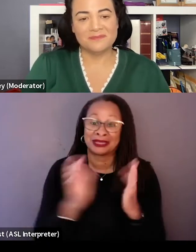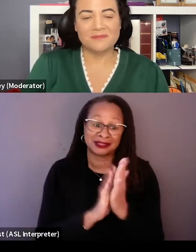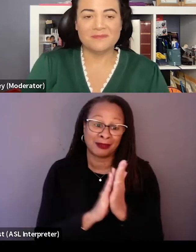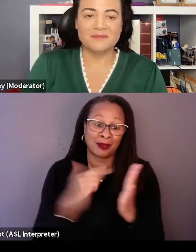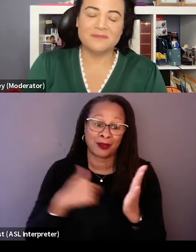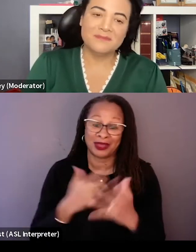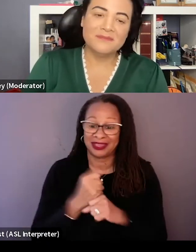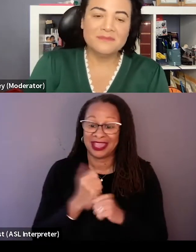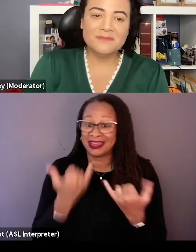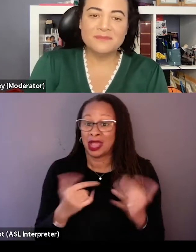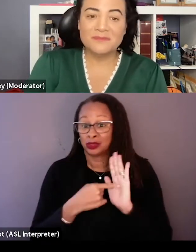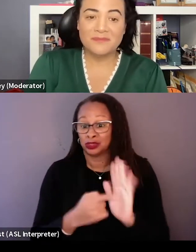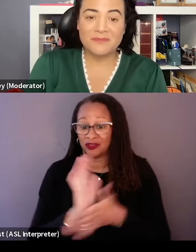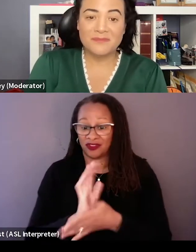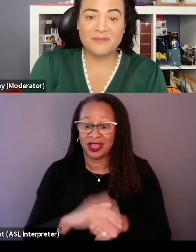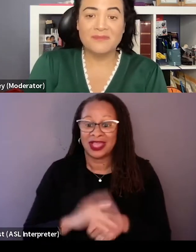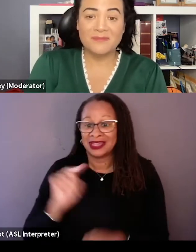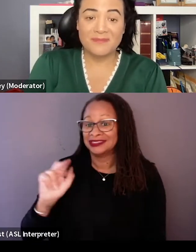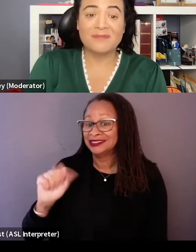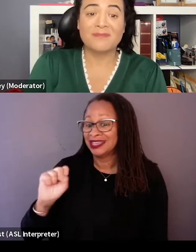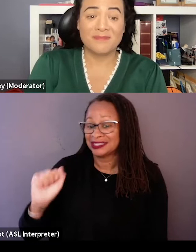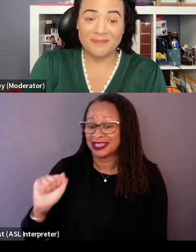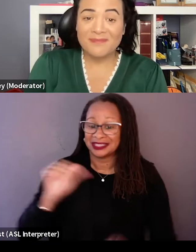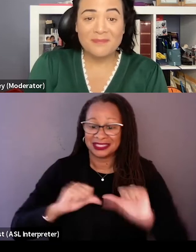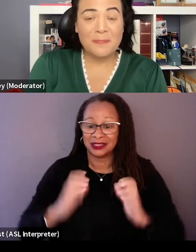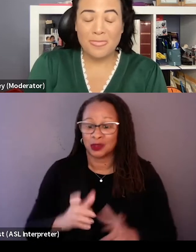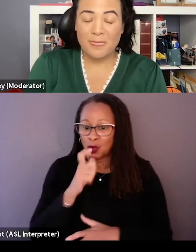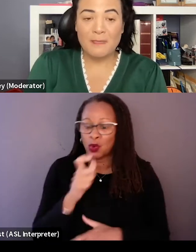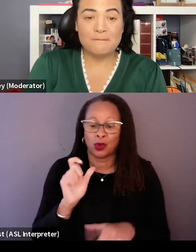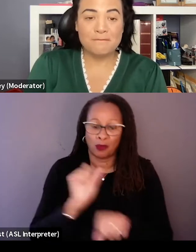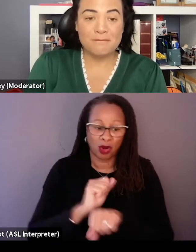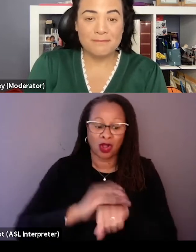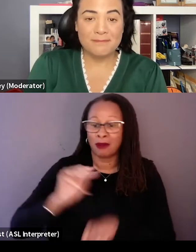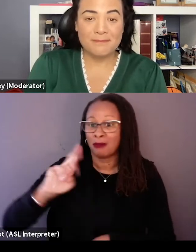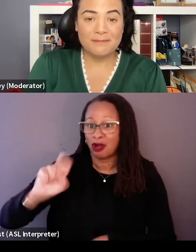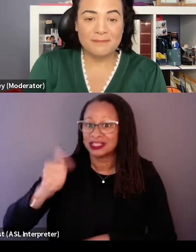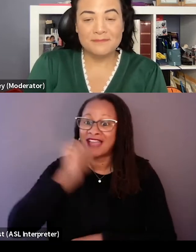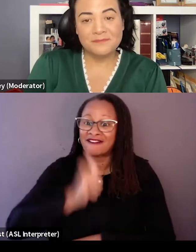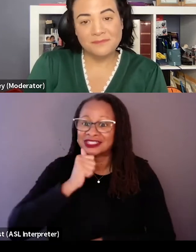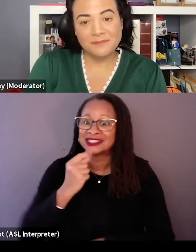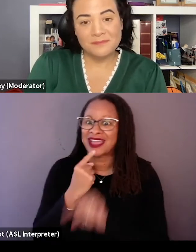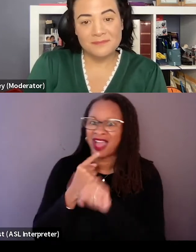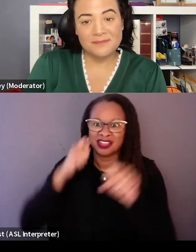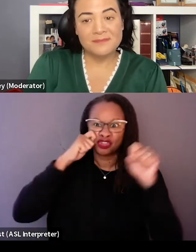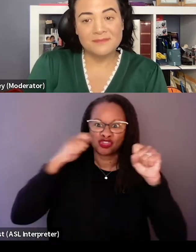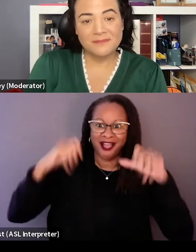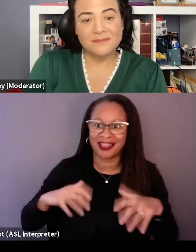that we're showing the film is the NASA scientists that work on Mars every day saying, this is shocking how real it looks.